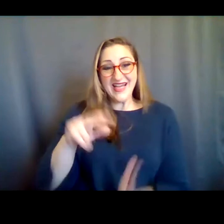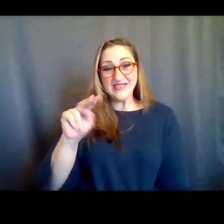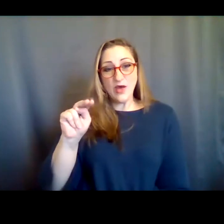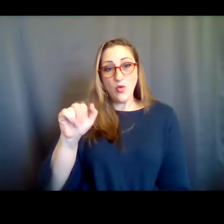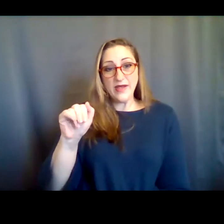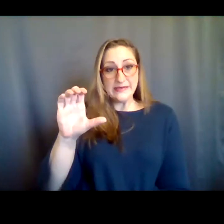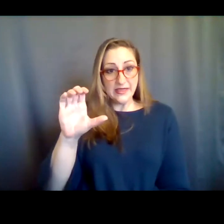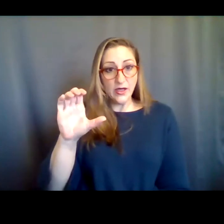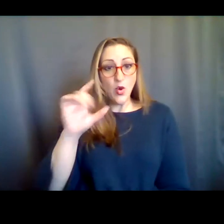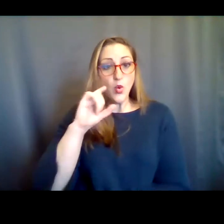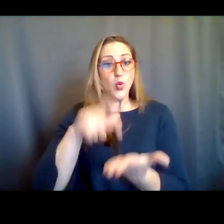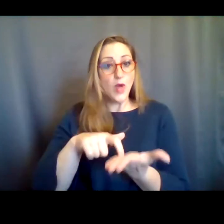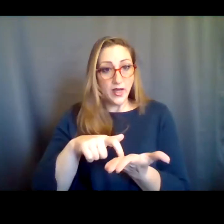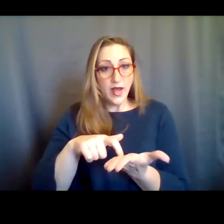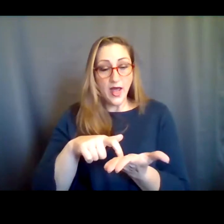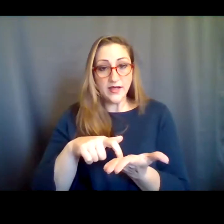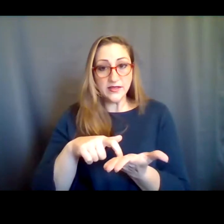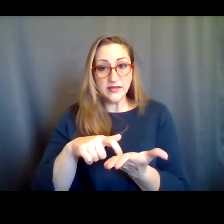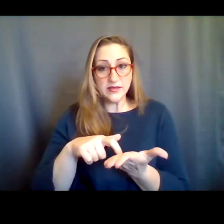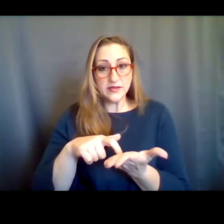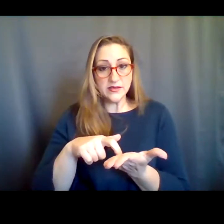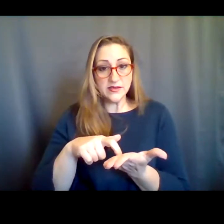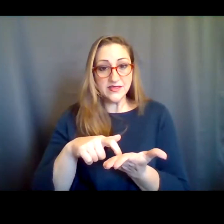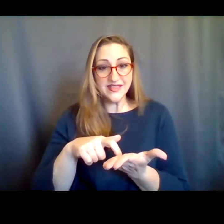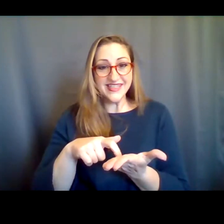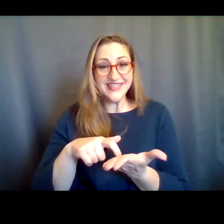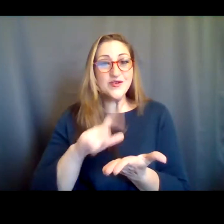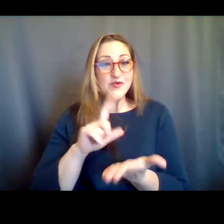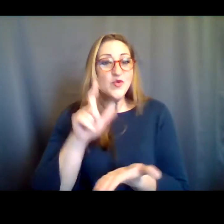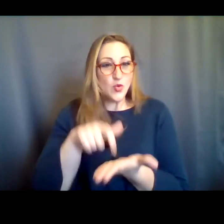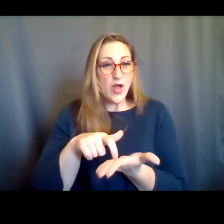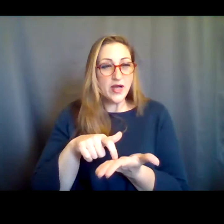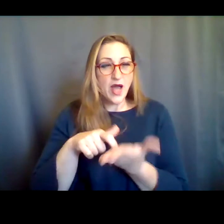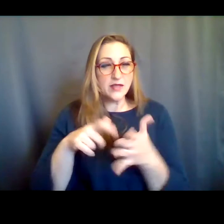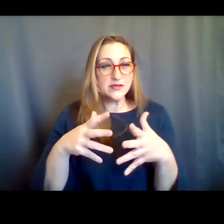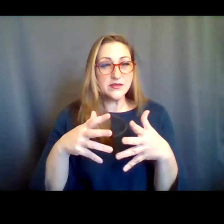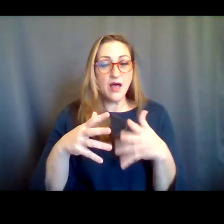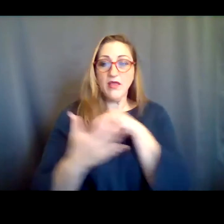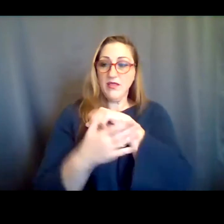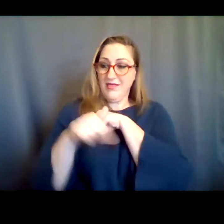recognize our country's -- oh, sorry -- our country's history and its